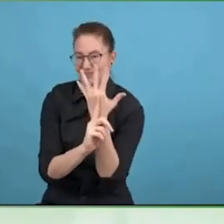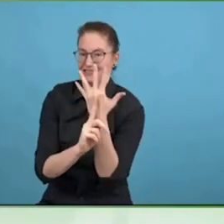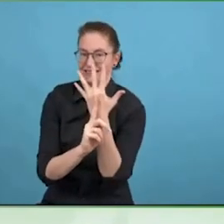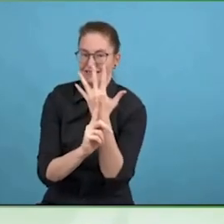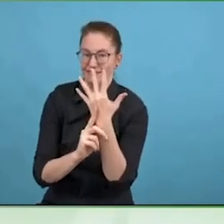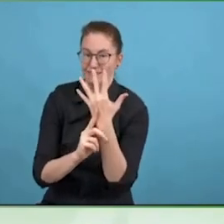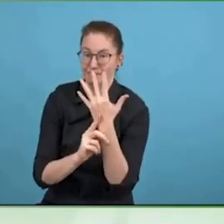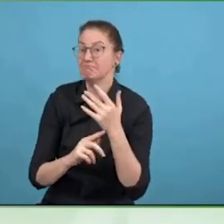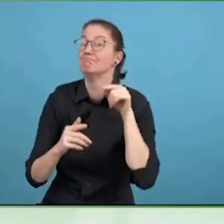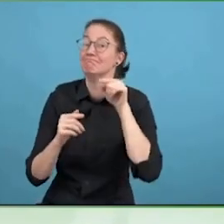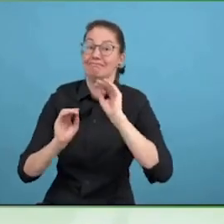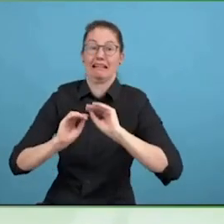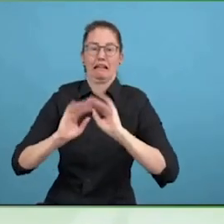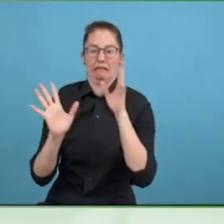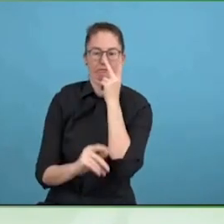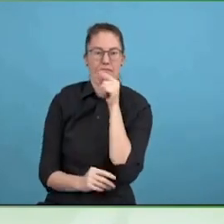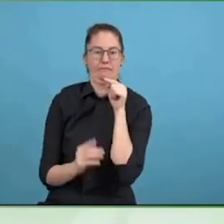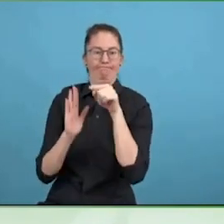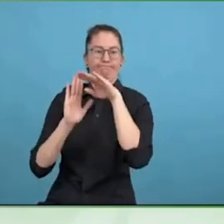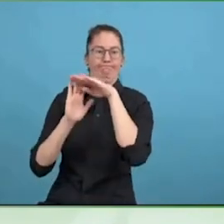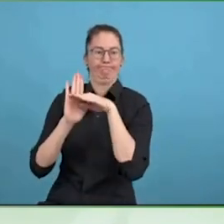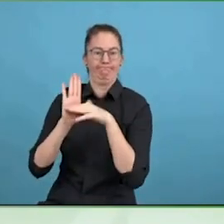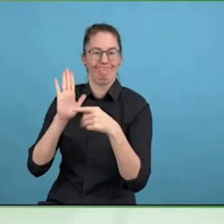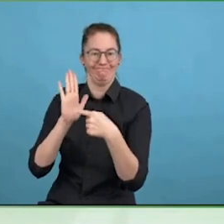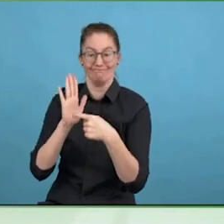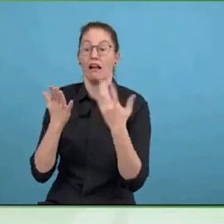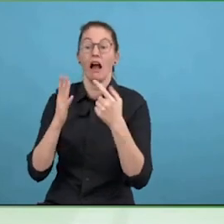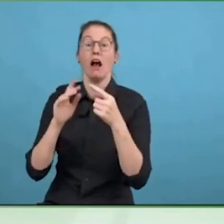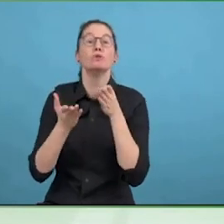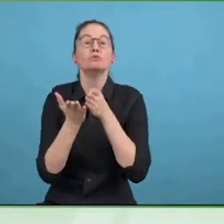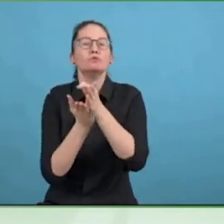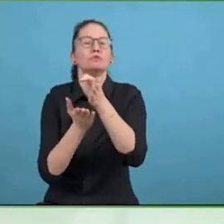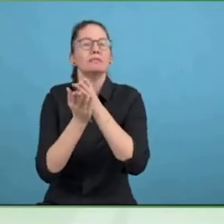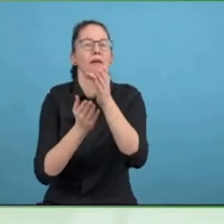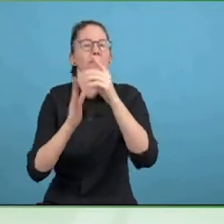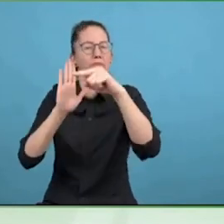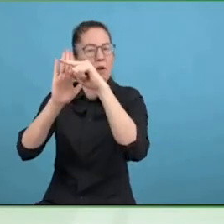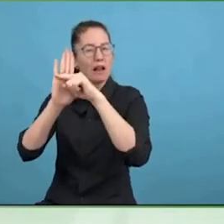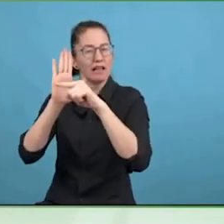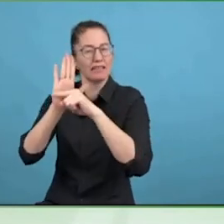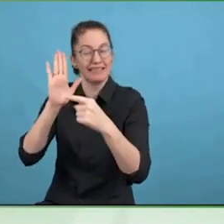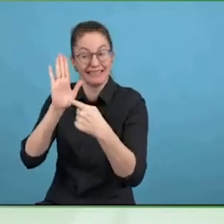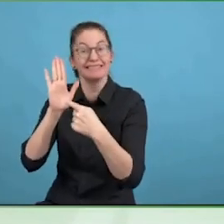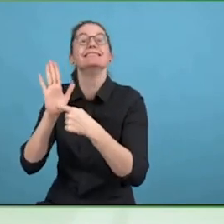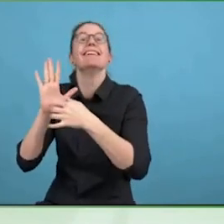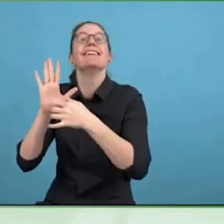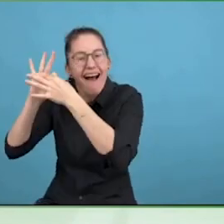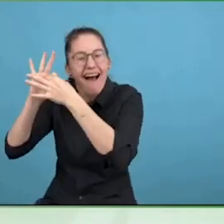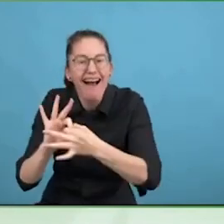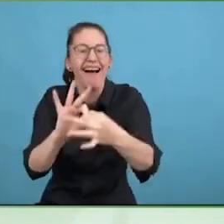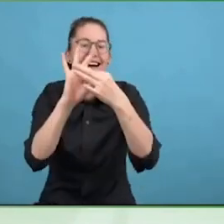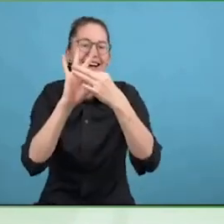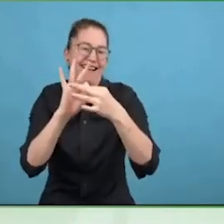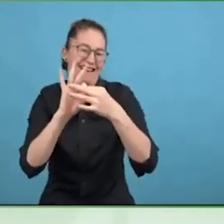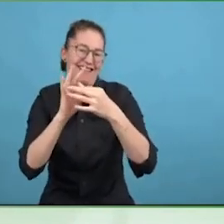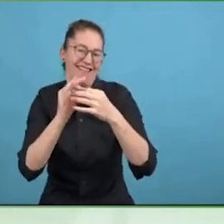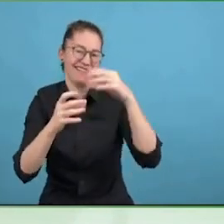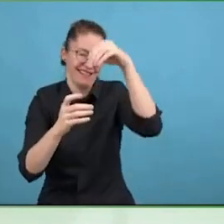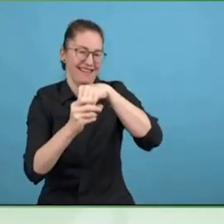then we have something called a URD, universal registration document, which maps out all the stuff we demand adversity, accessibility,